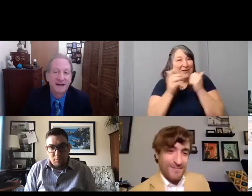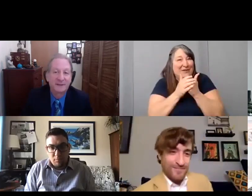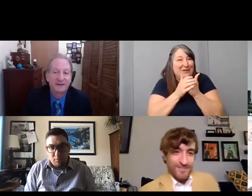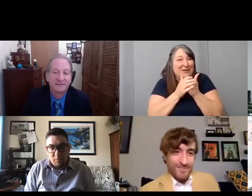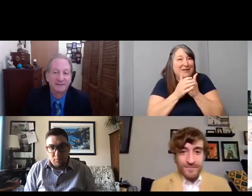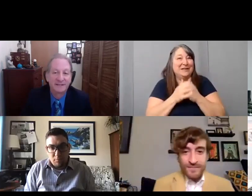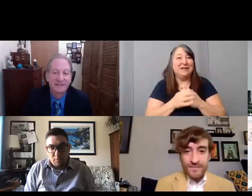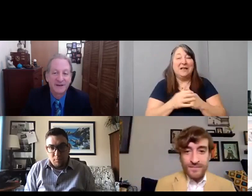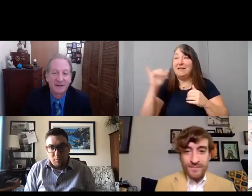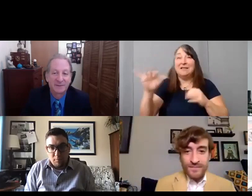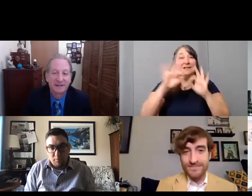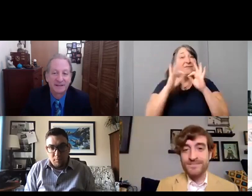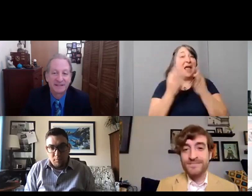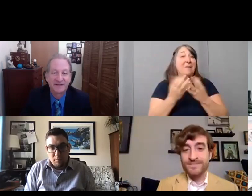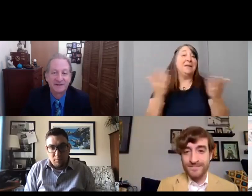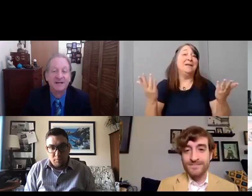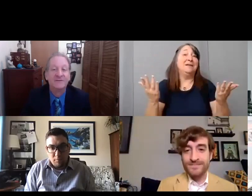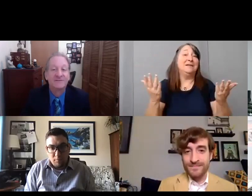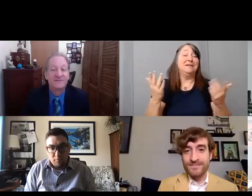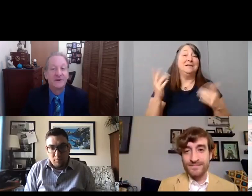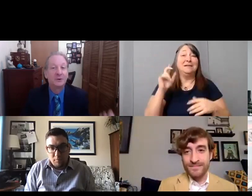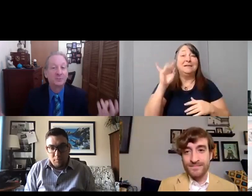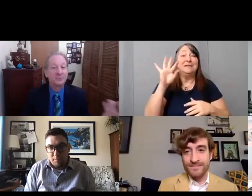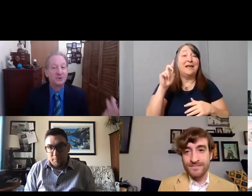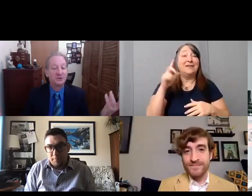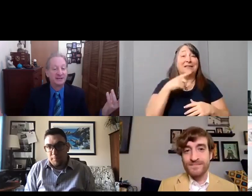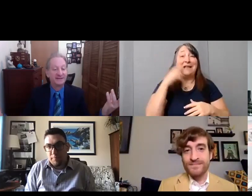This is family. It's the film community family.